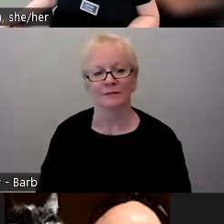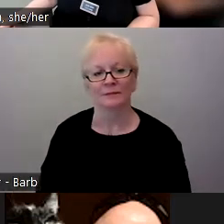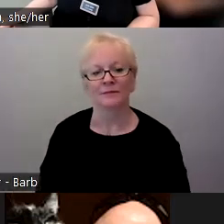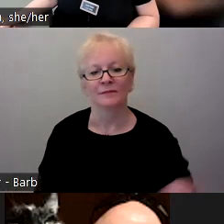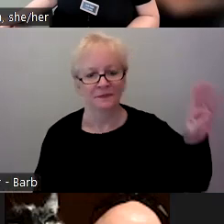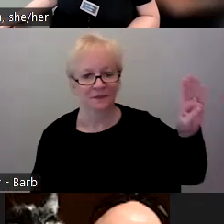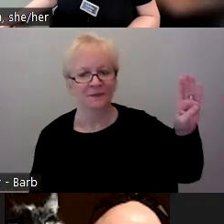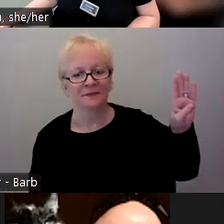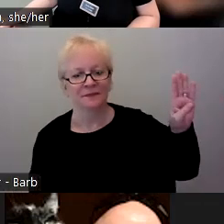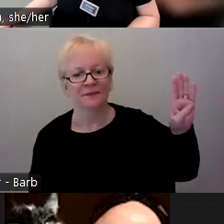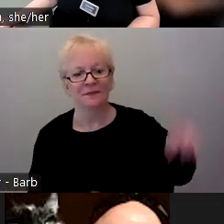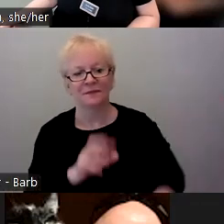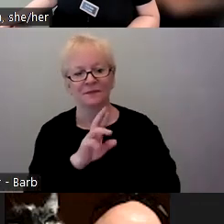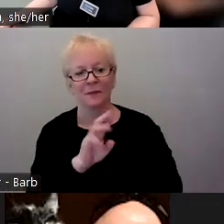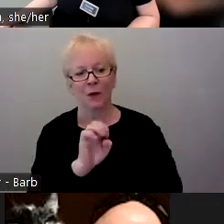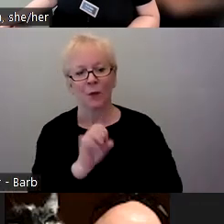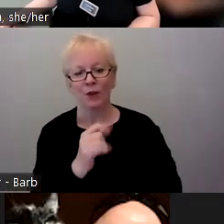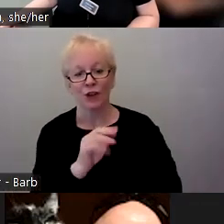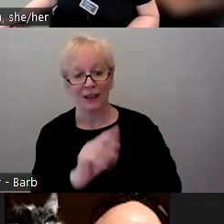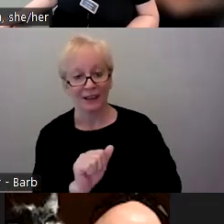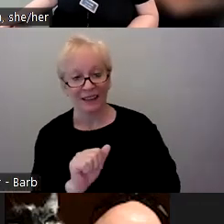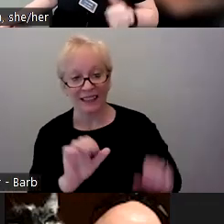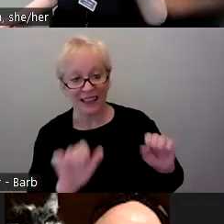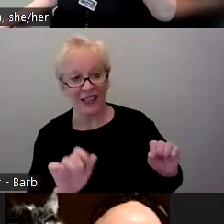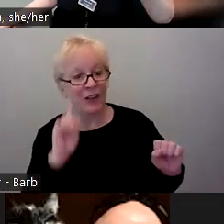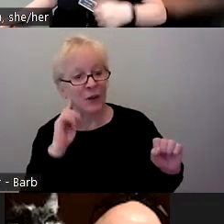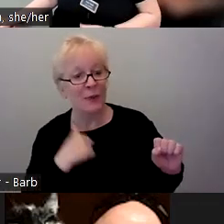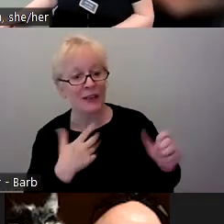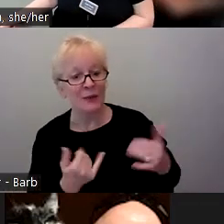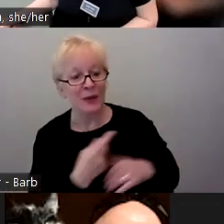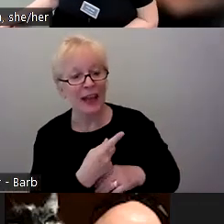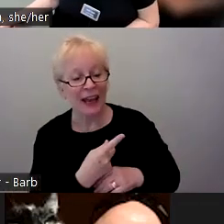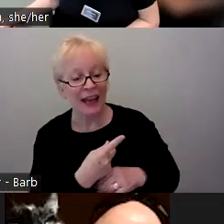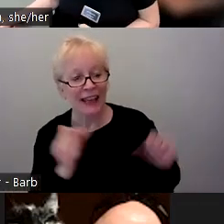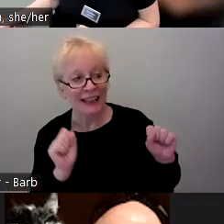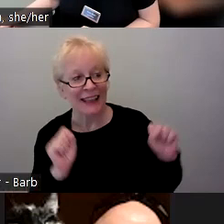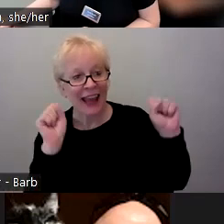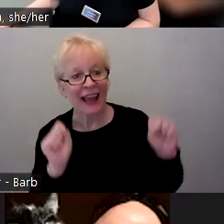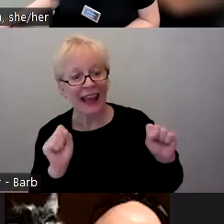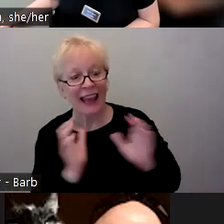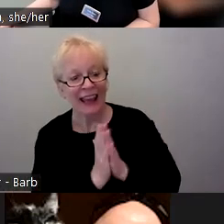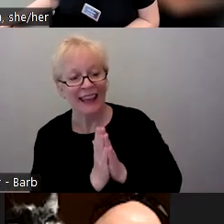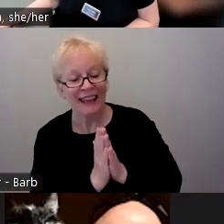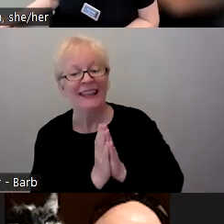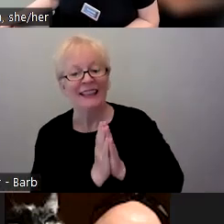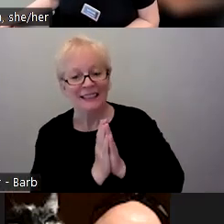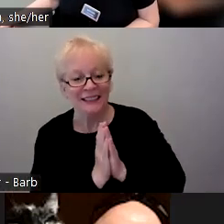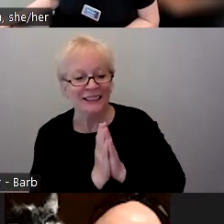This is Regina, maybe you can hear me today?